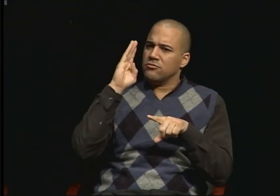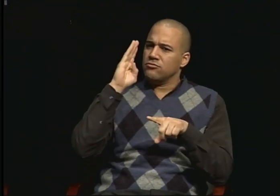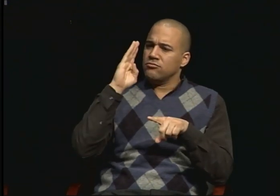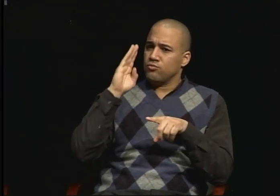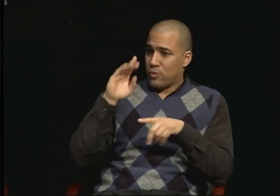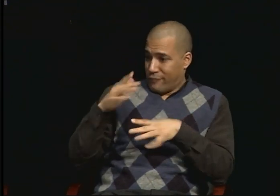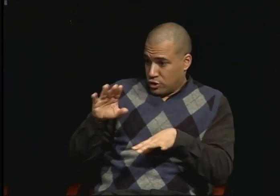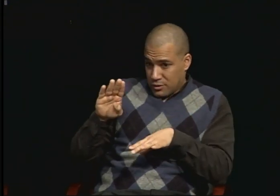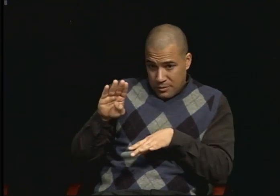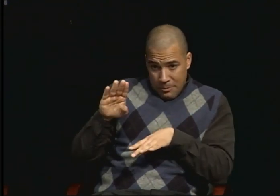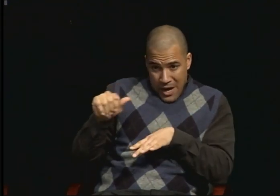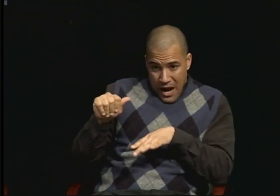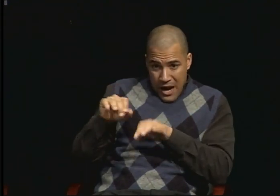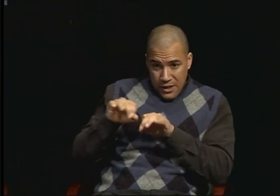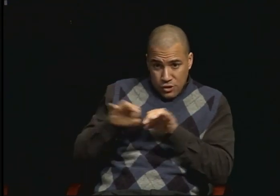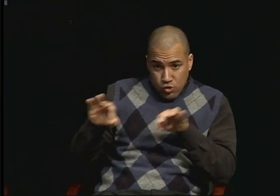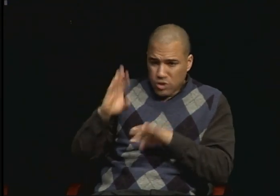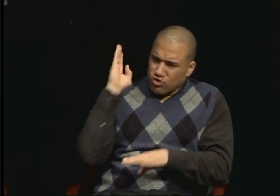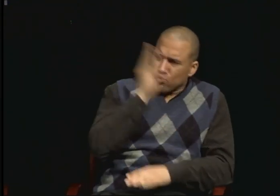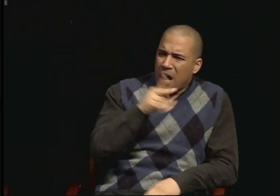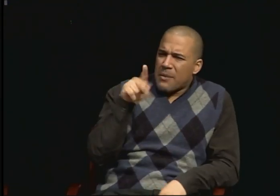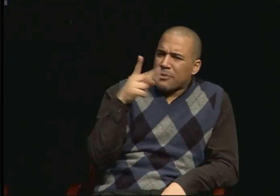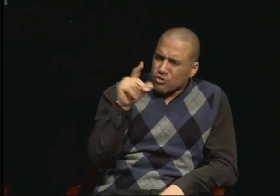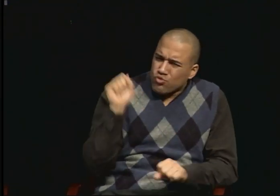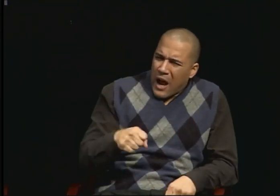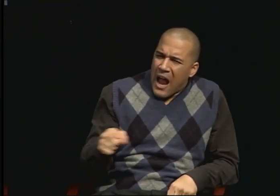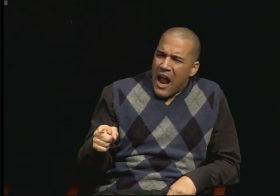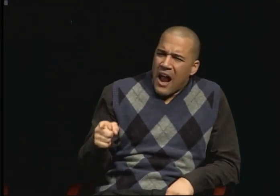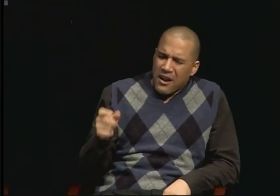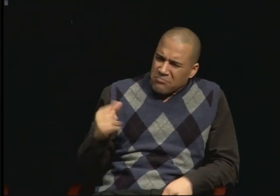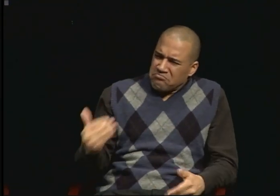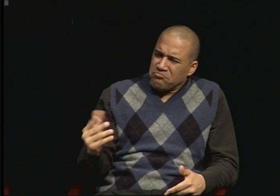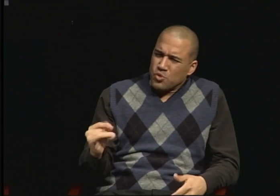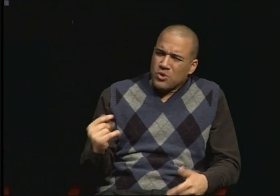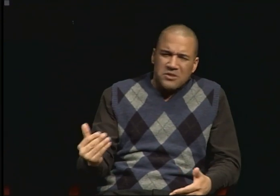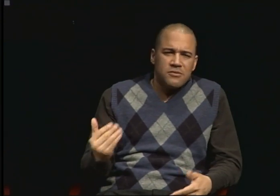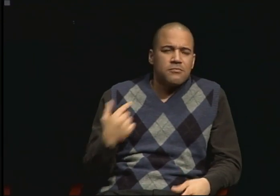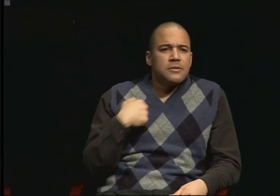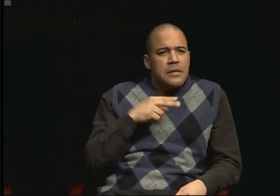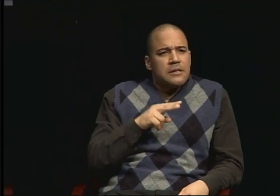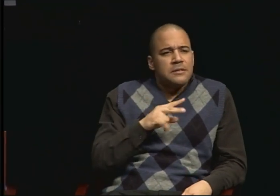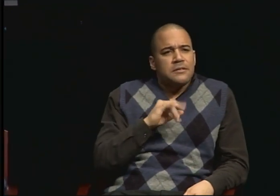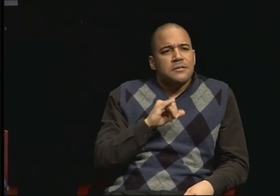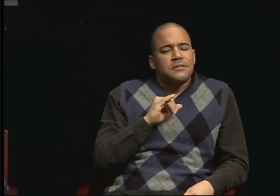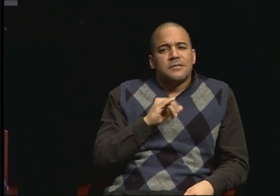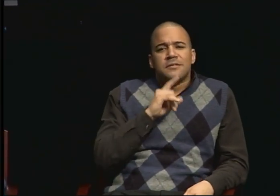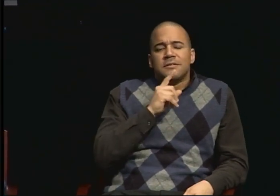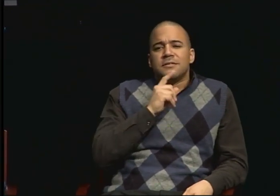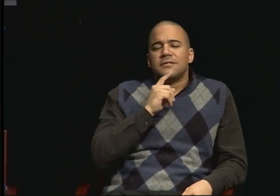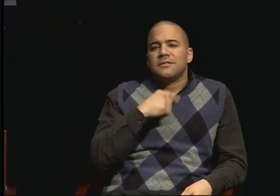And at that time I felt like a PhD would have been too overwhelming and I wasn't ready for it.